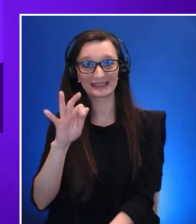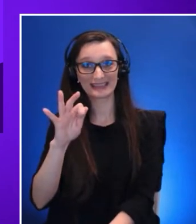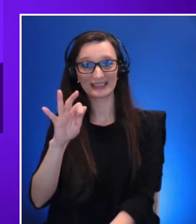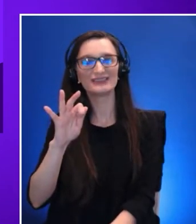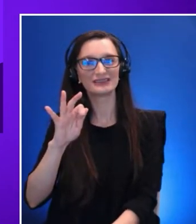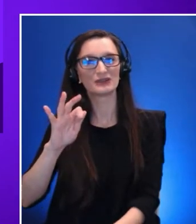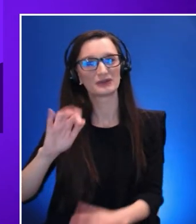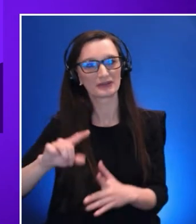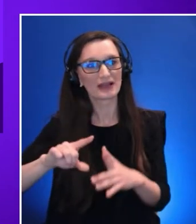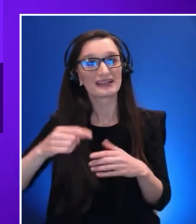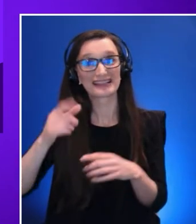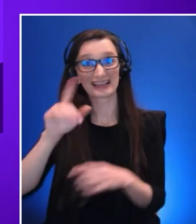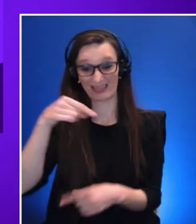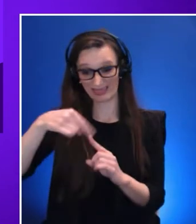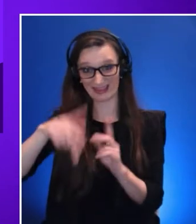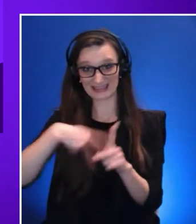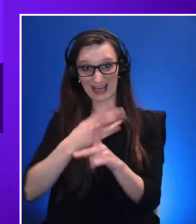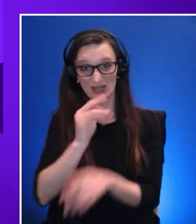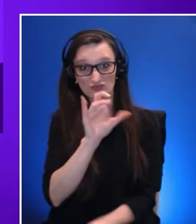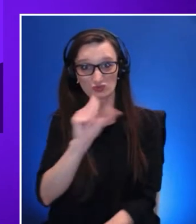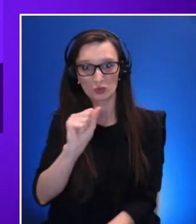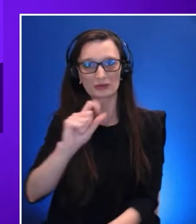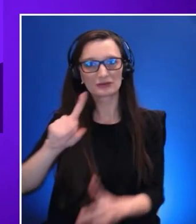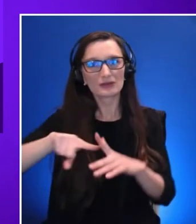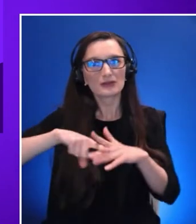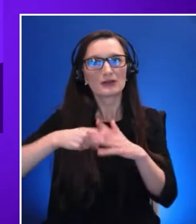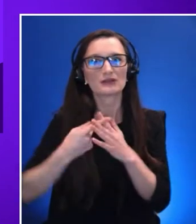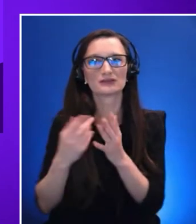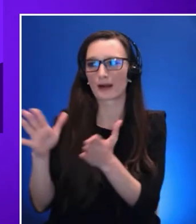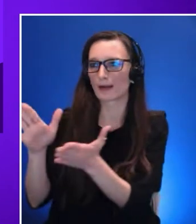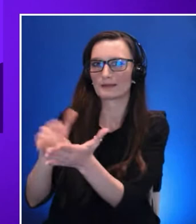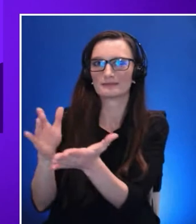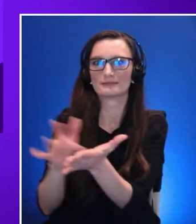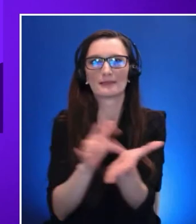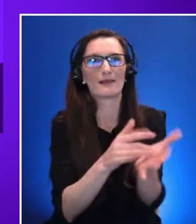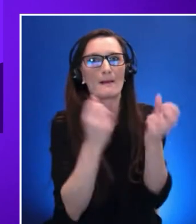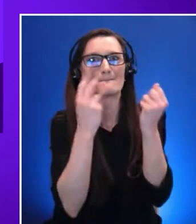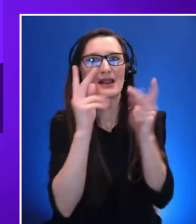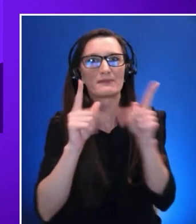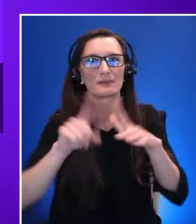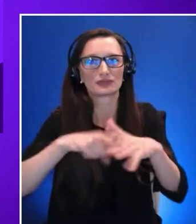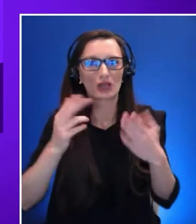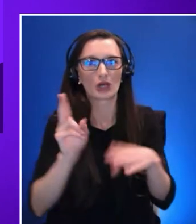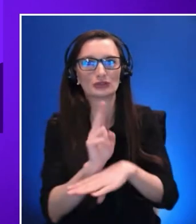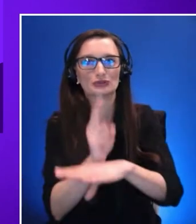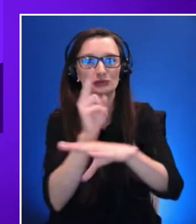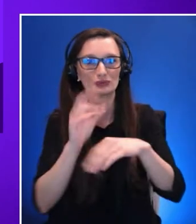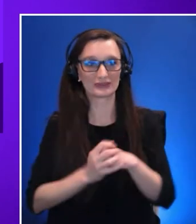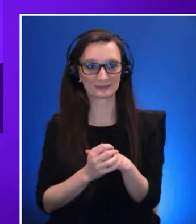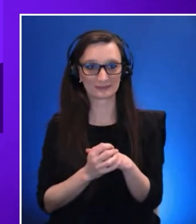the acceleration is such that by next year industrial usage will be triple consumer usage